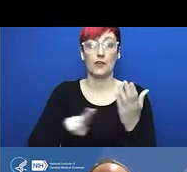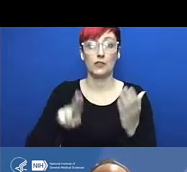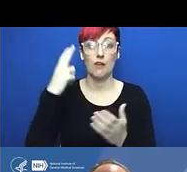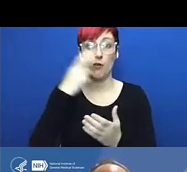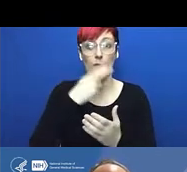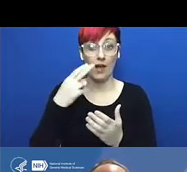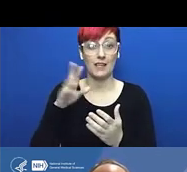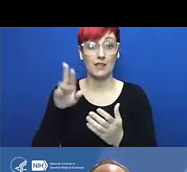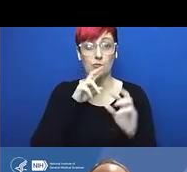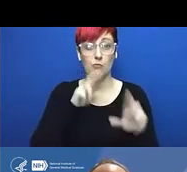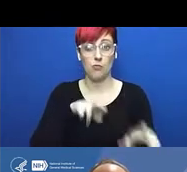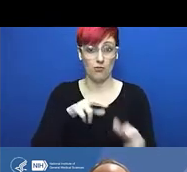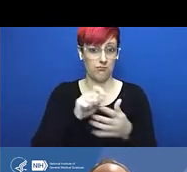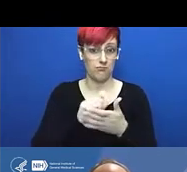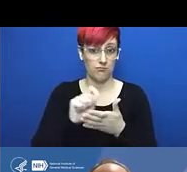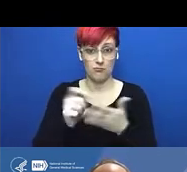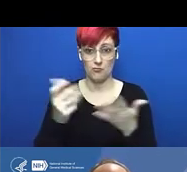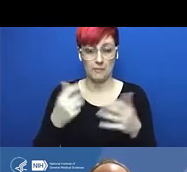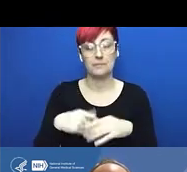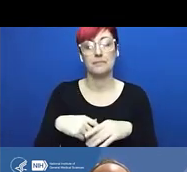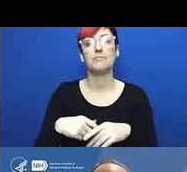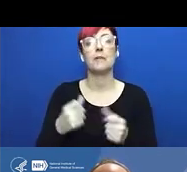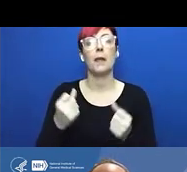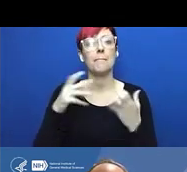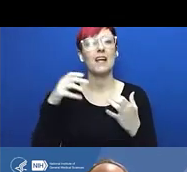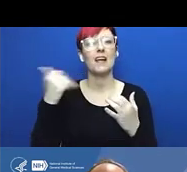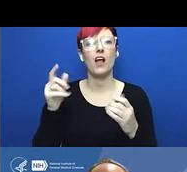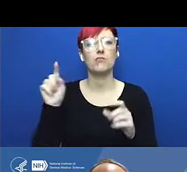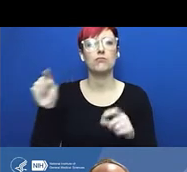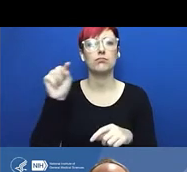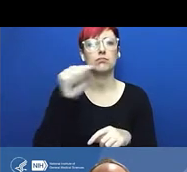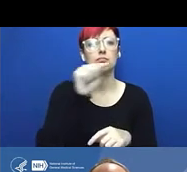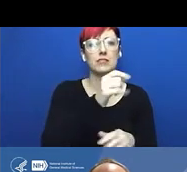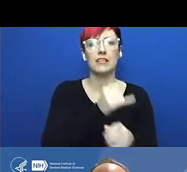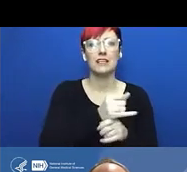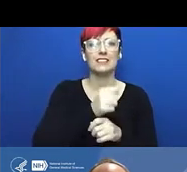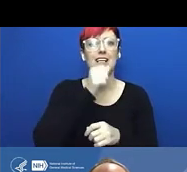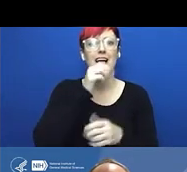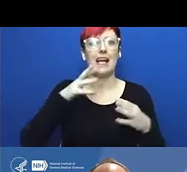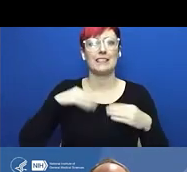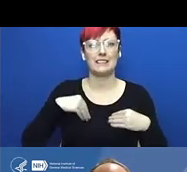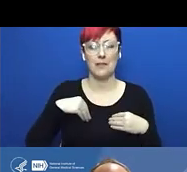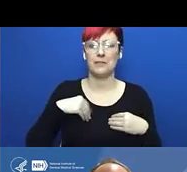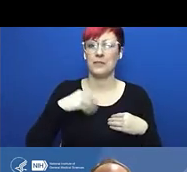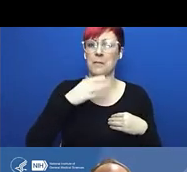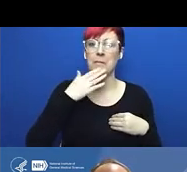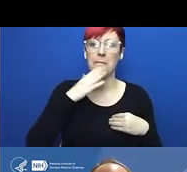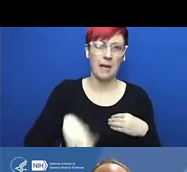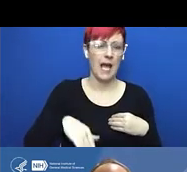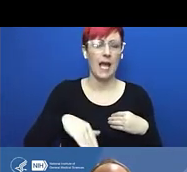They have quite a lot of resources available, and a number of case studies and reports and other things